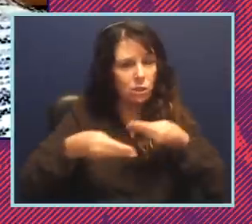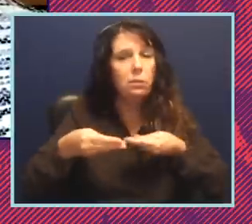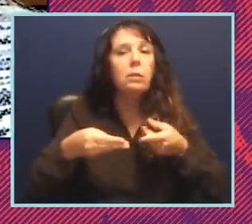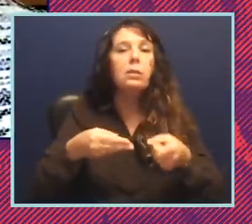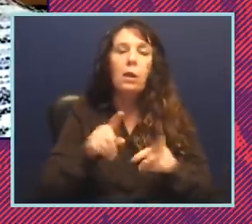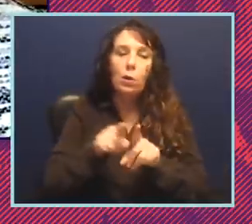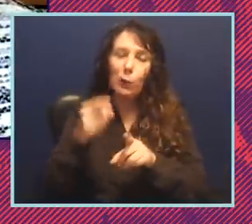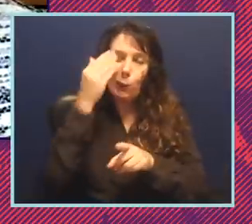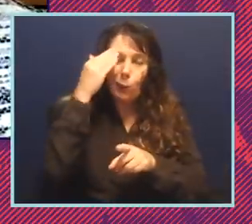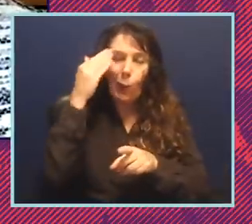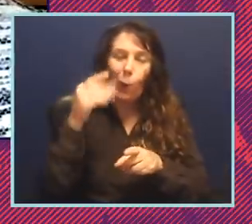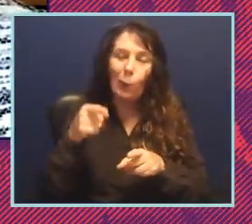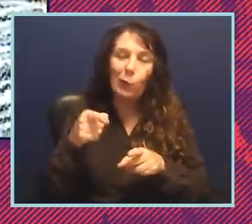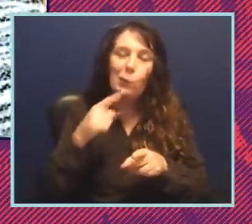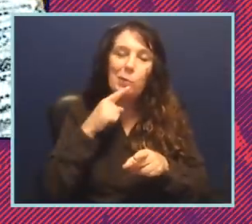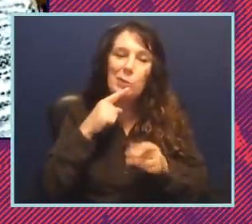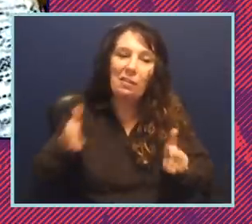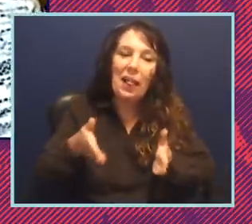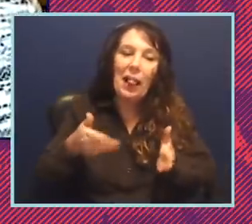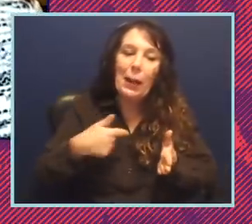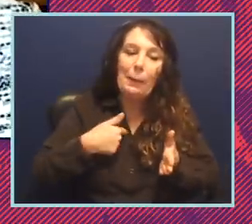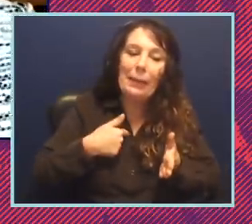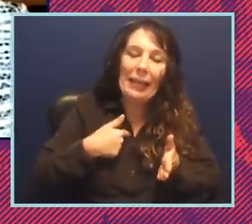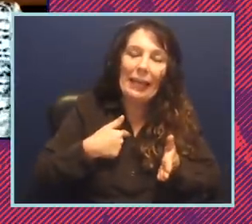you've been twisting my arm not you know not too hard because i've been letting you twist my arm